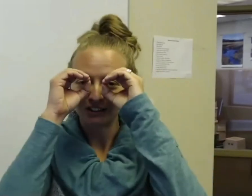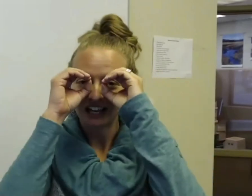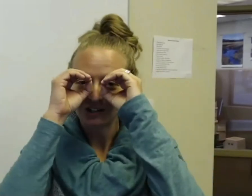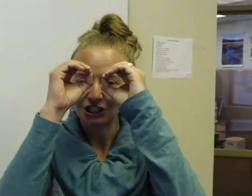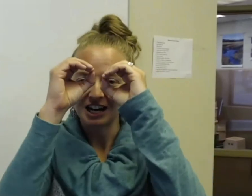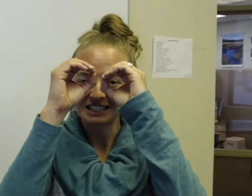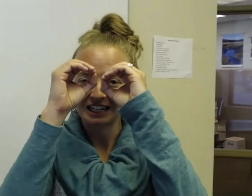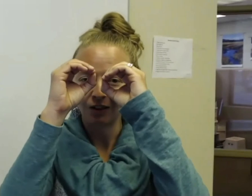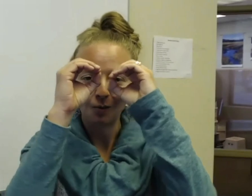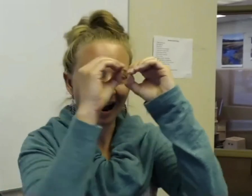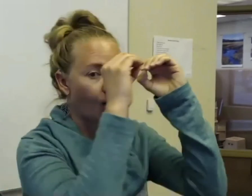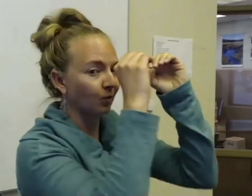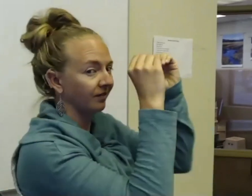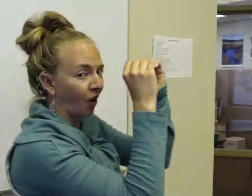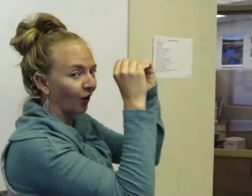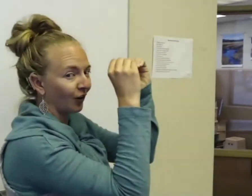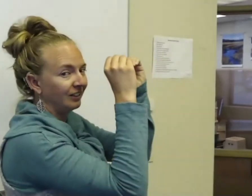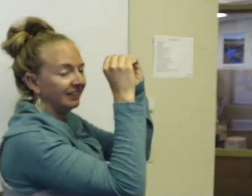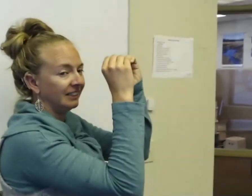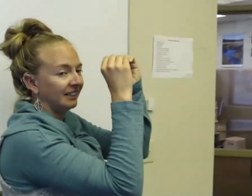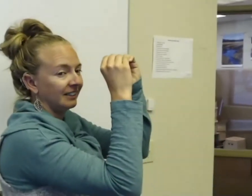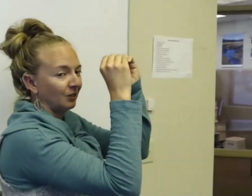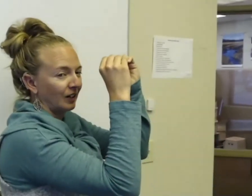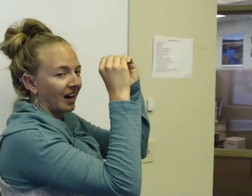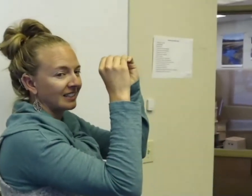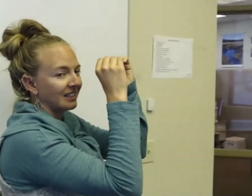actually, you just kind of stick it a little more out farther, so you can kind of see the